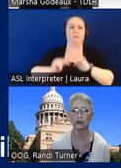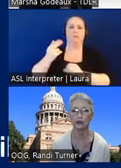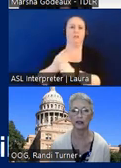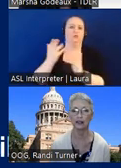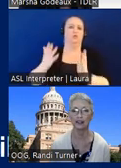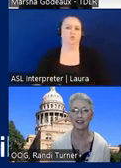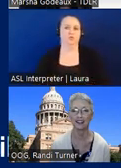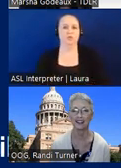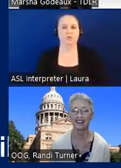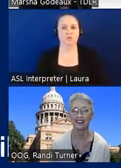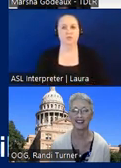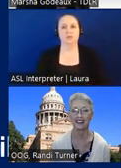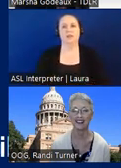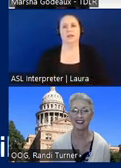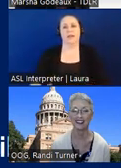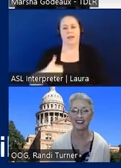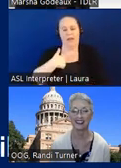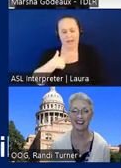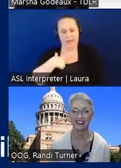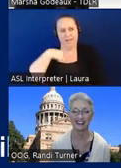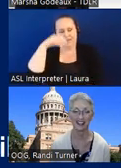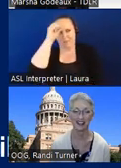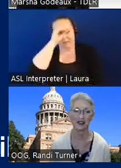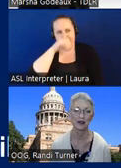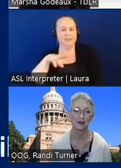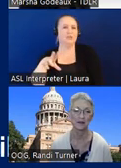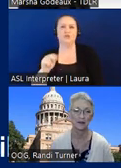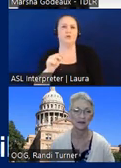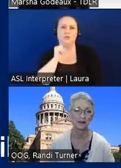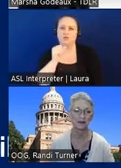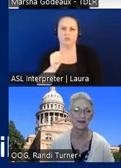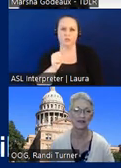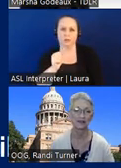i am of the opinion of no there is not such a thing as over accessibility